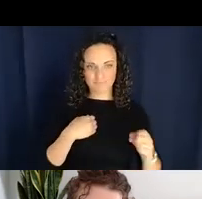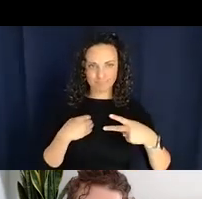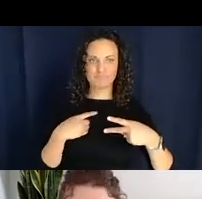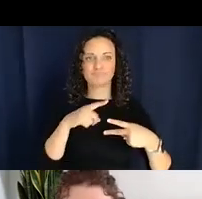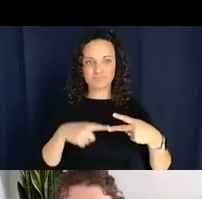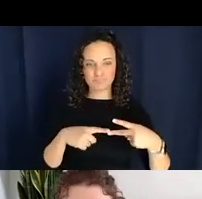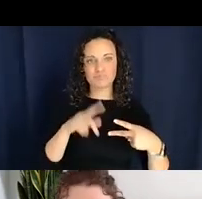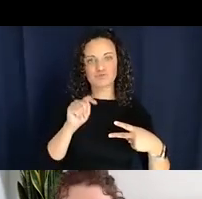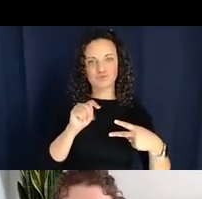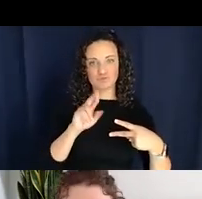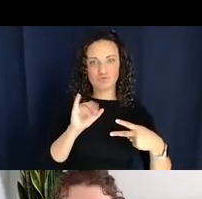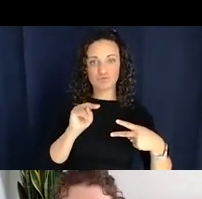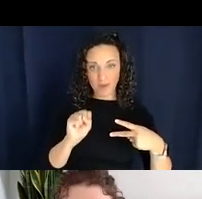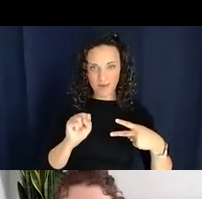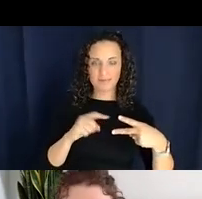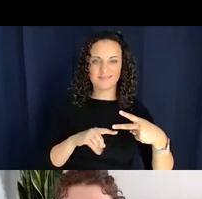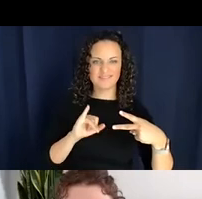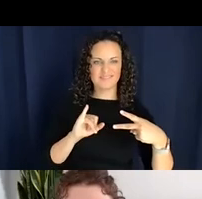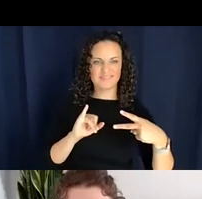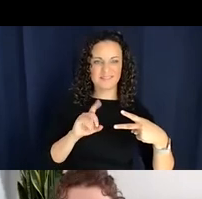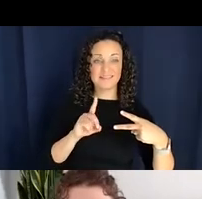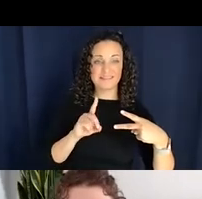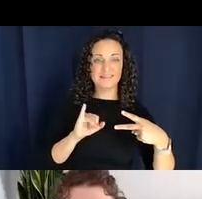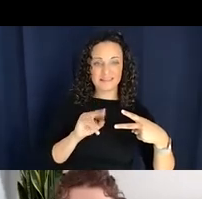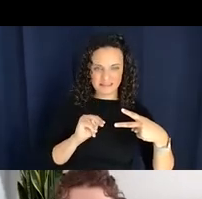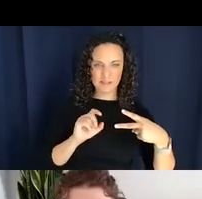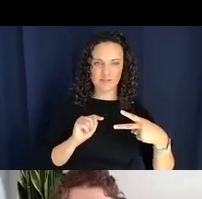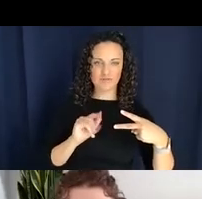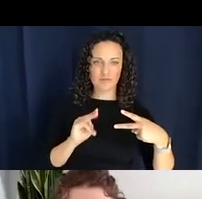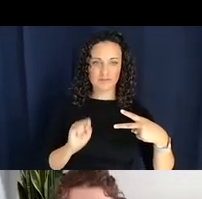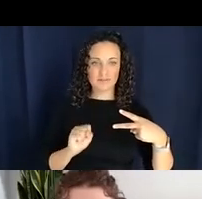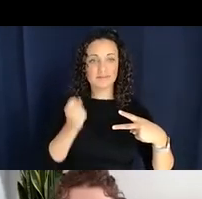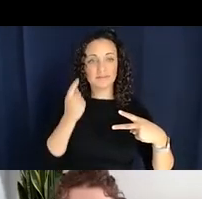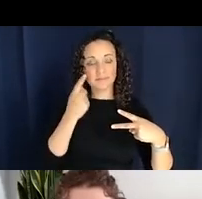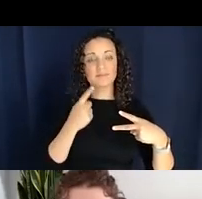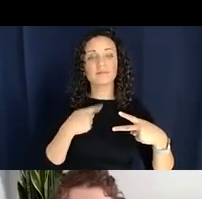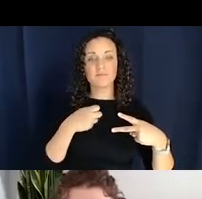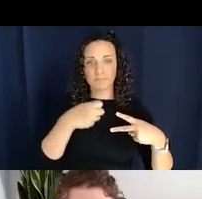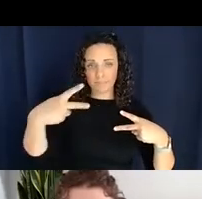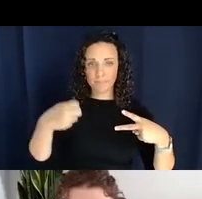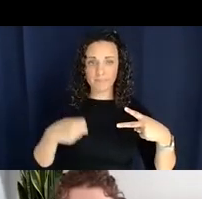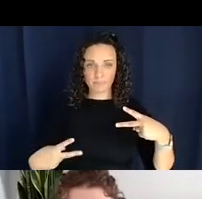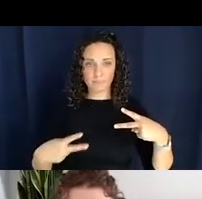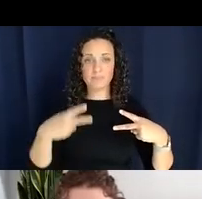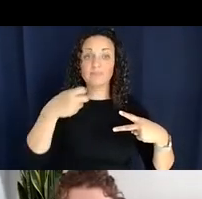Under transitive we have mastication, but we also have something else called pseudo-causatives.